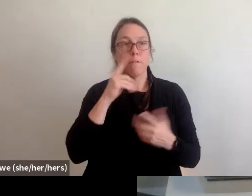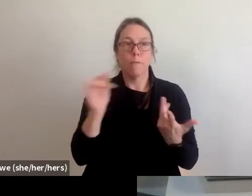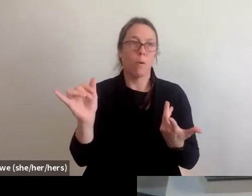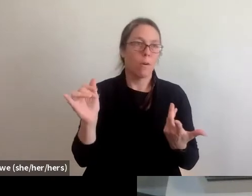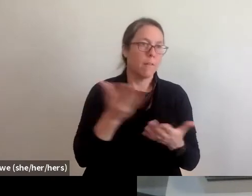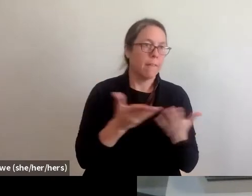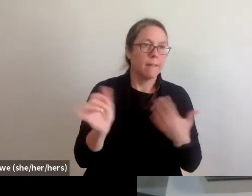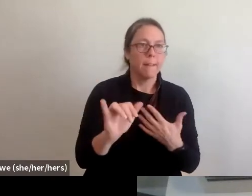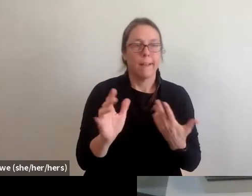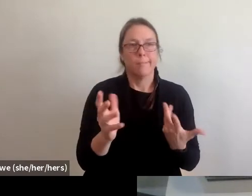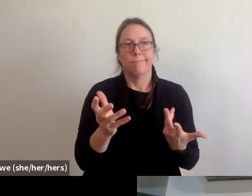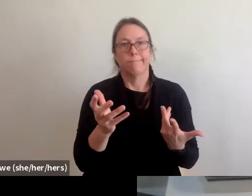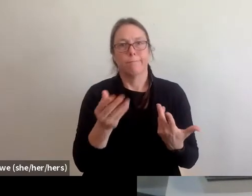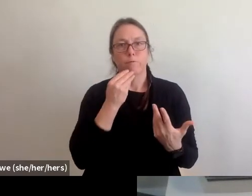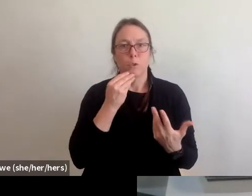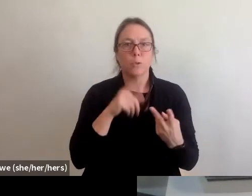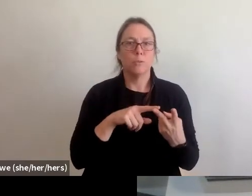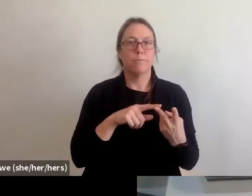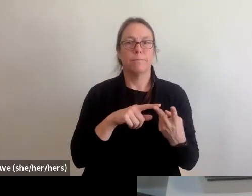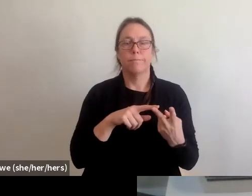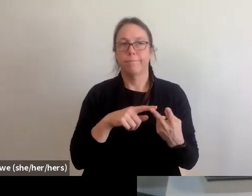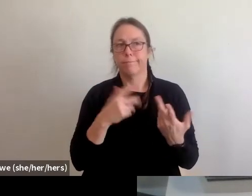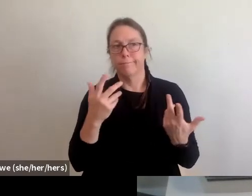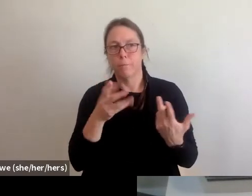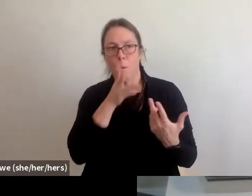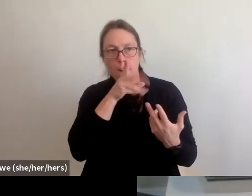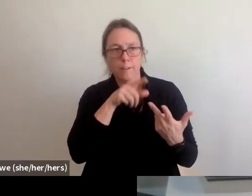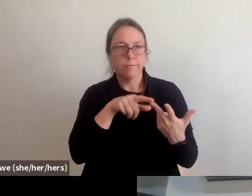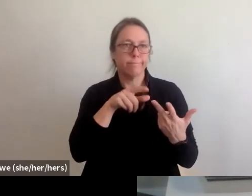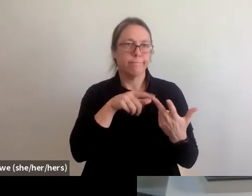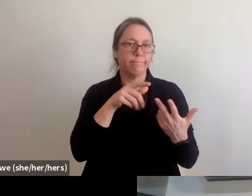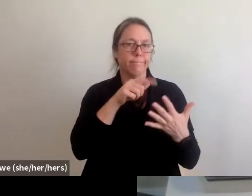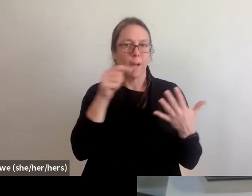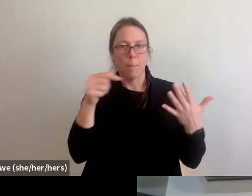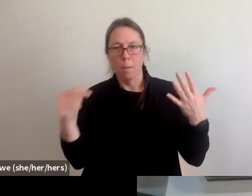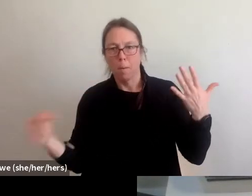and things like that. So it is important to remember that you may be required